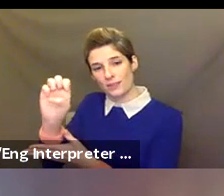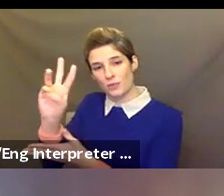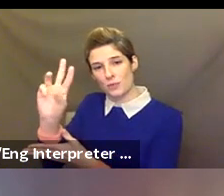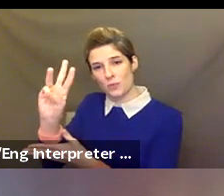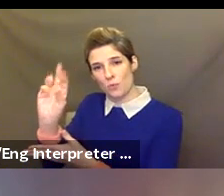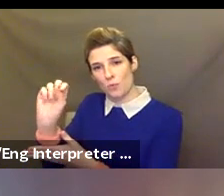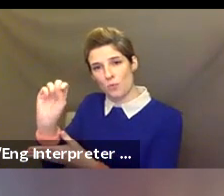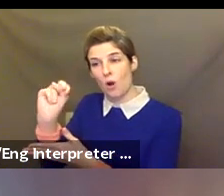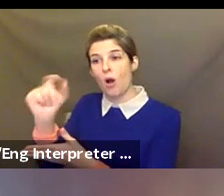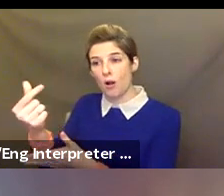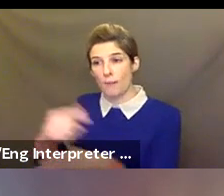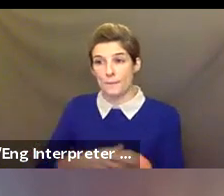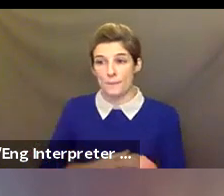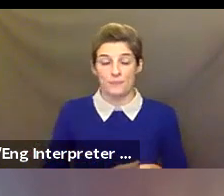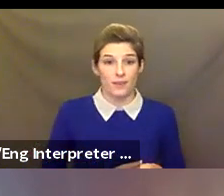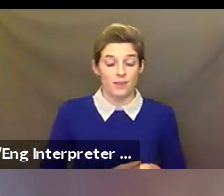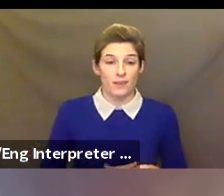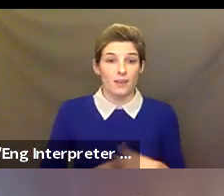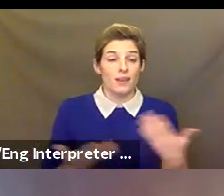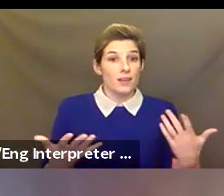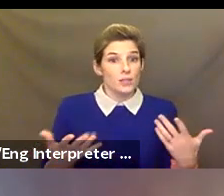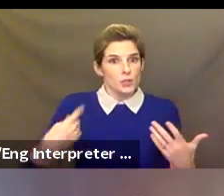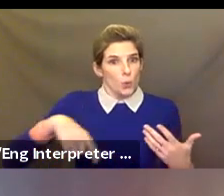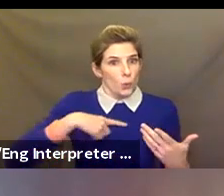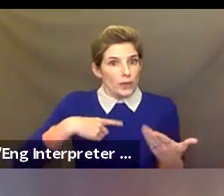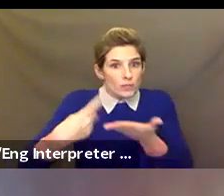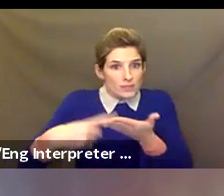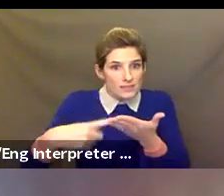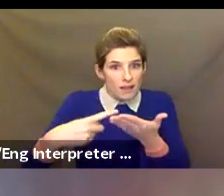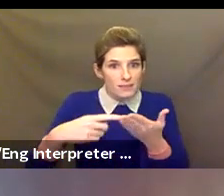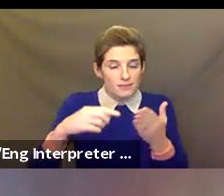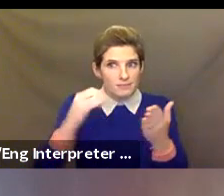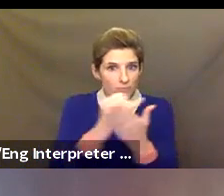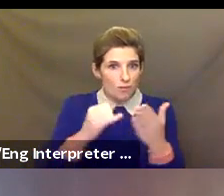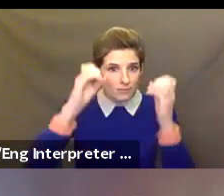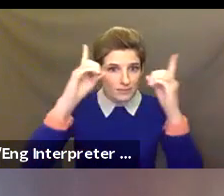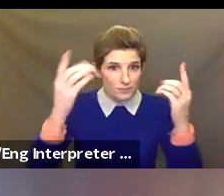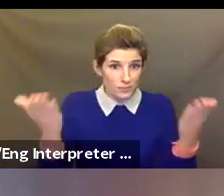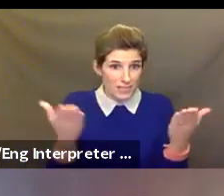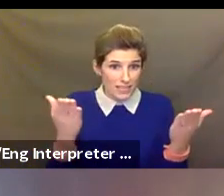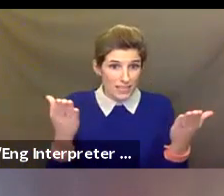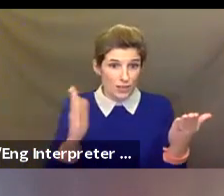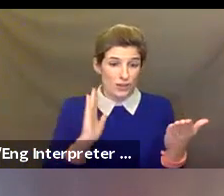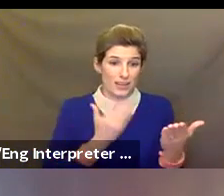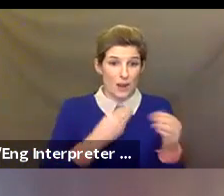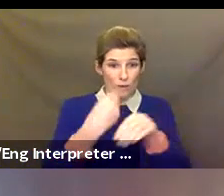talk about arts education in the virtual space. So I'm going to ask our panelists to introduce